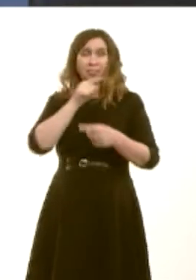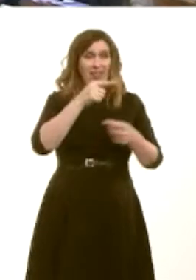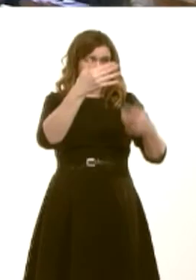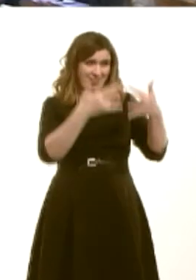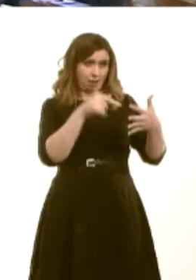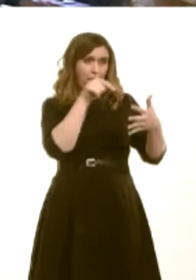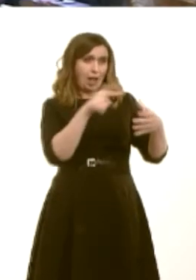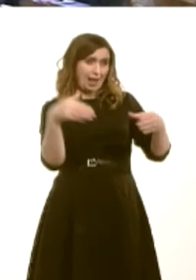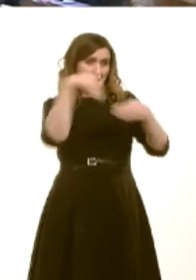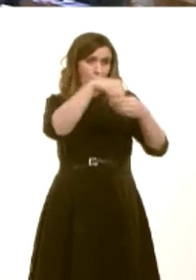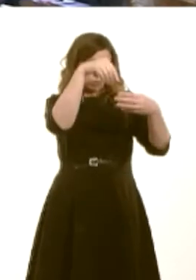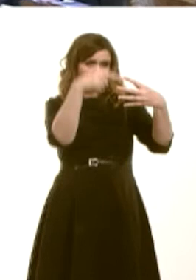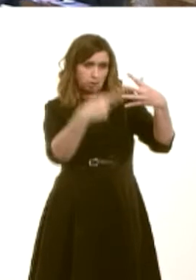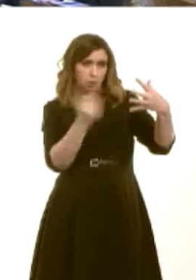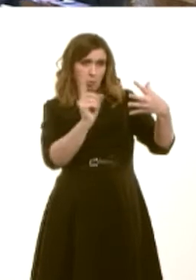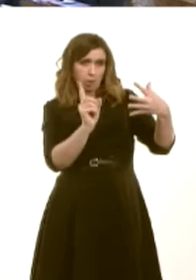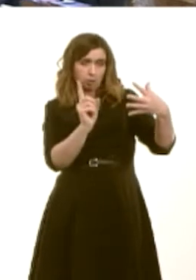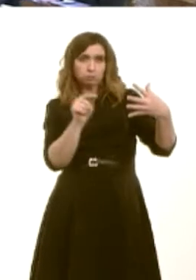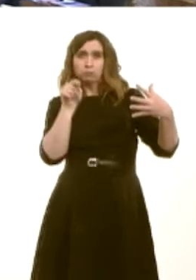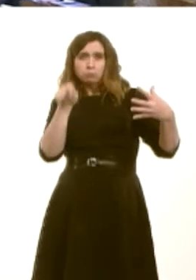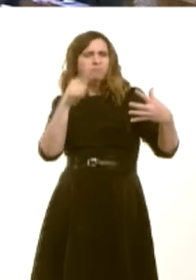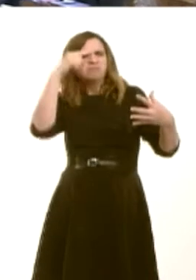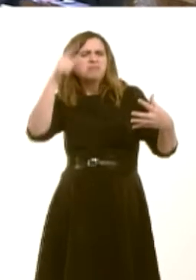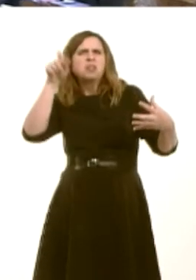spent on the patient care service, so, for example, where a patient requires transport